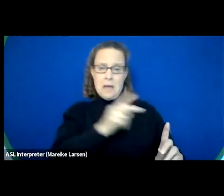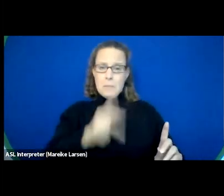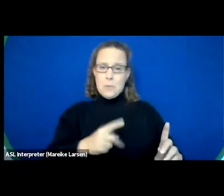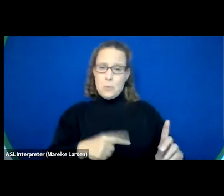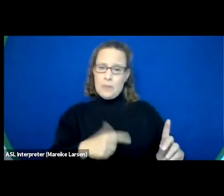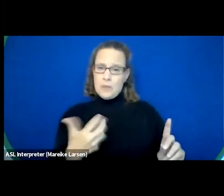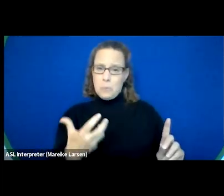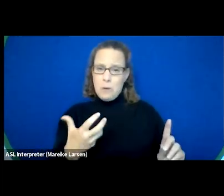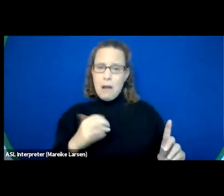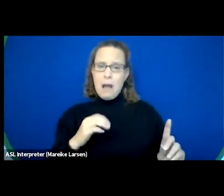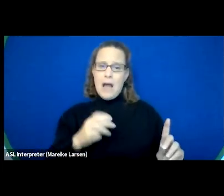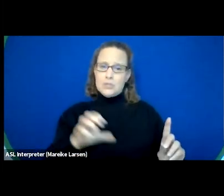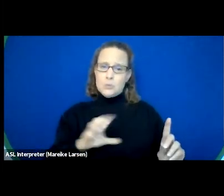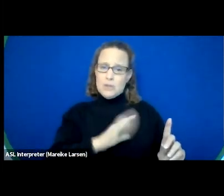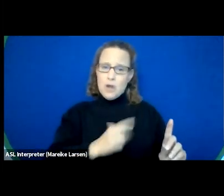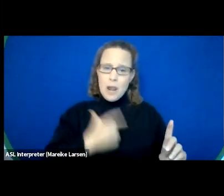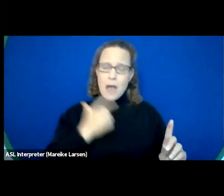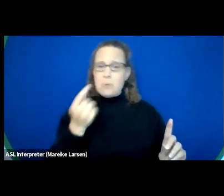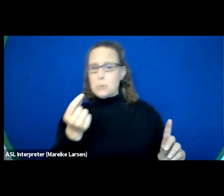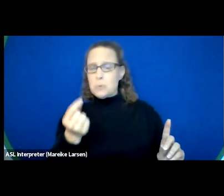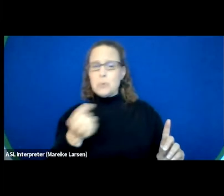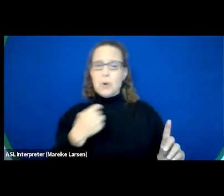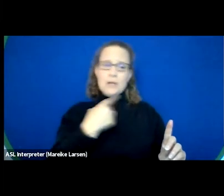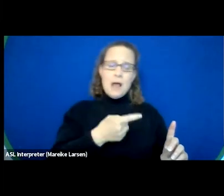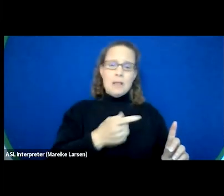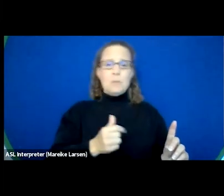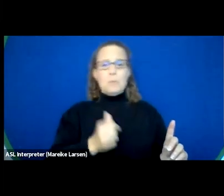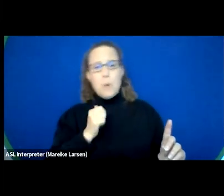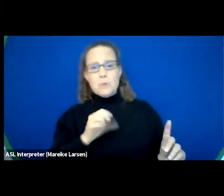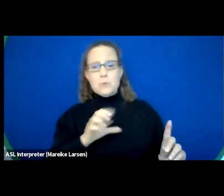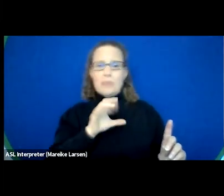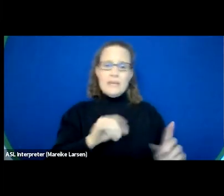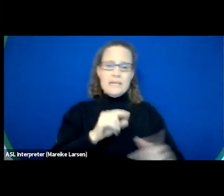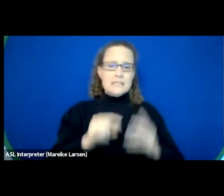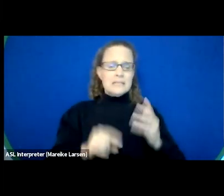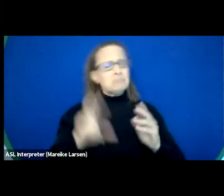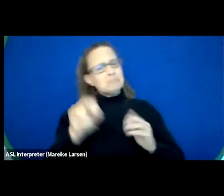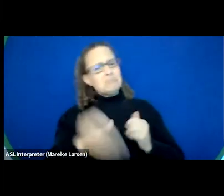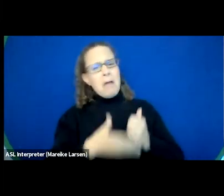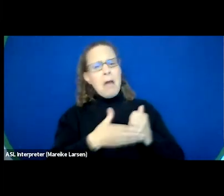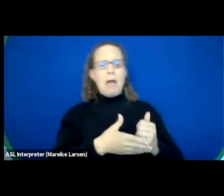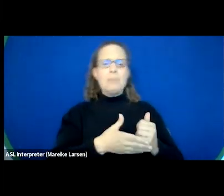or tell them what we will and won't do, we help them. We meet them where they're at and we help them where they're at.